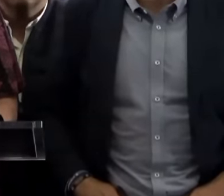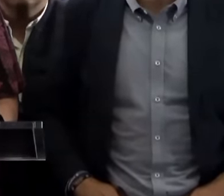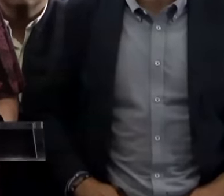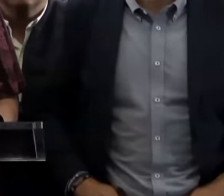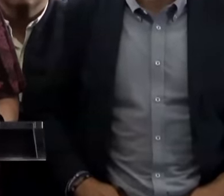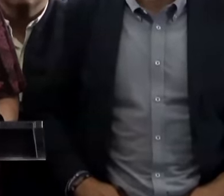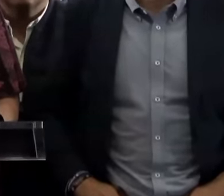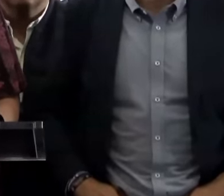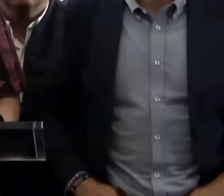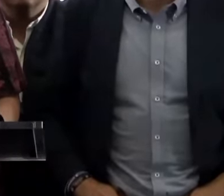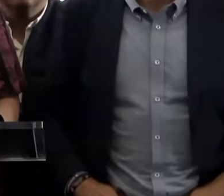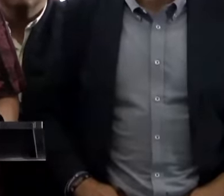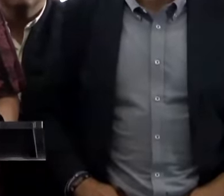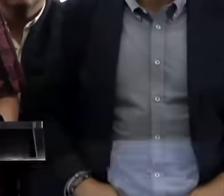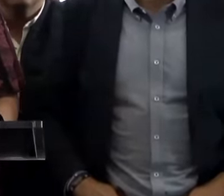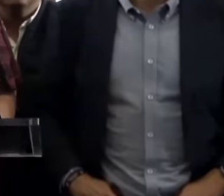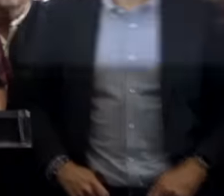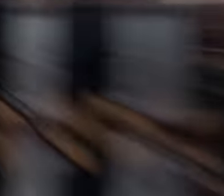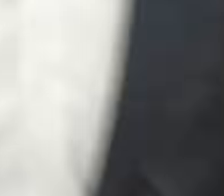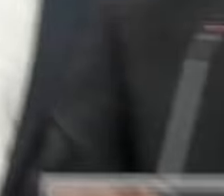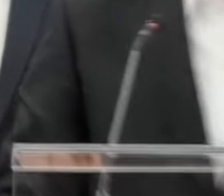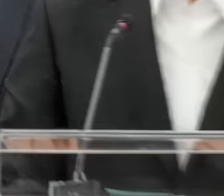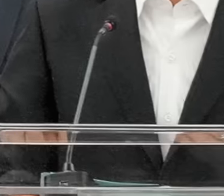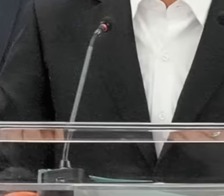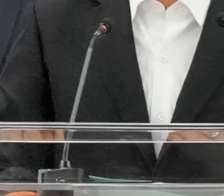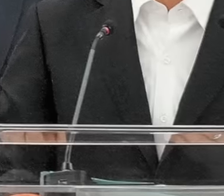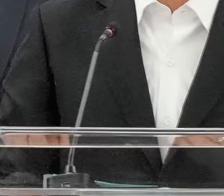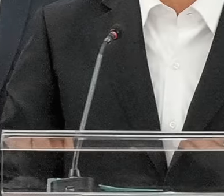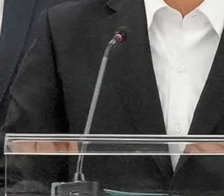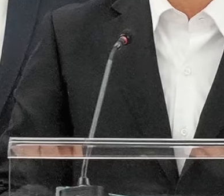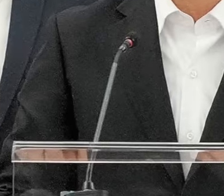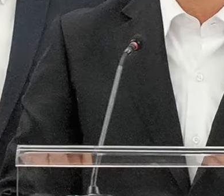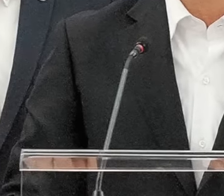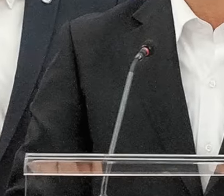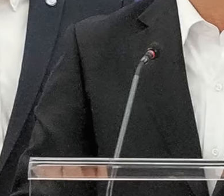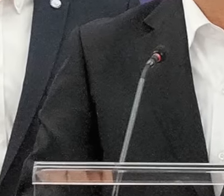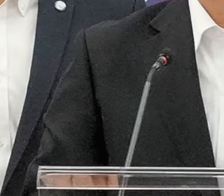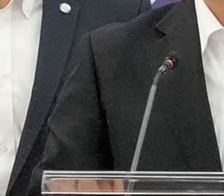parties are on the tightrope, they are running out of militants And given